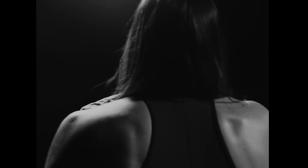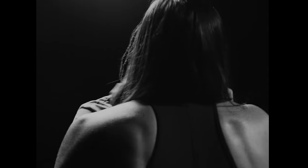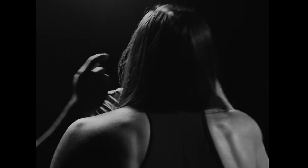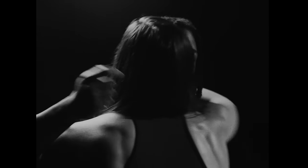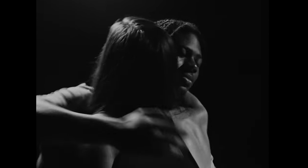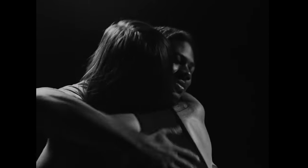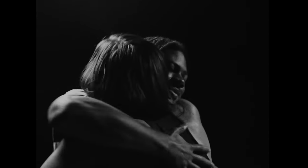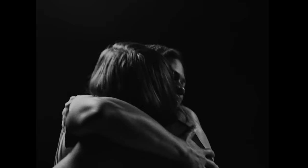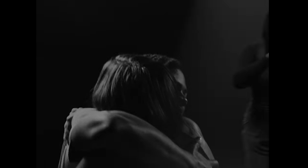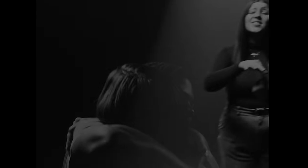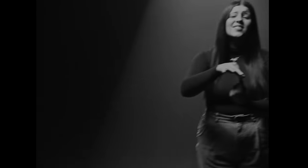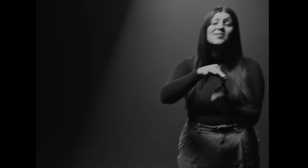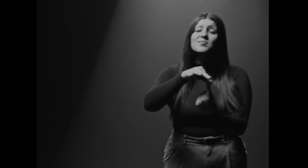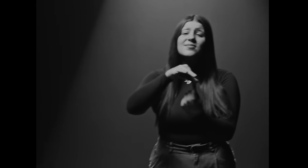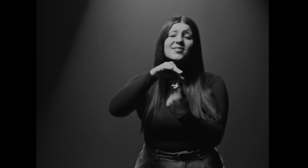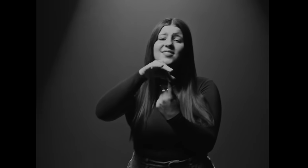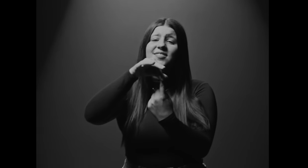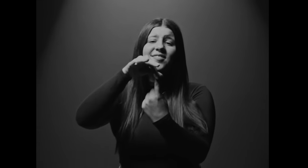'CAUSE YOUR LOVE IS BIBLICAL